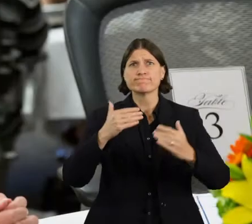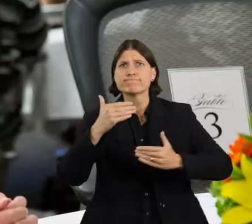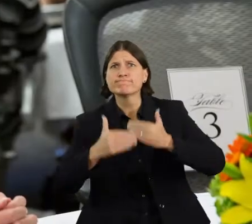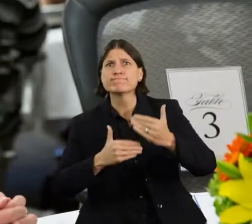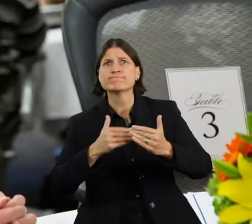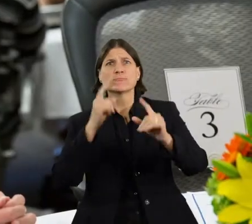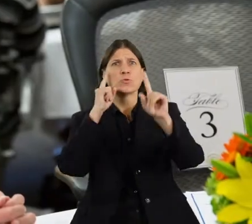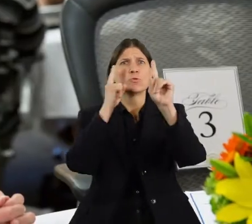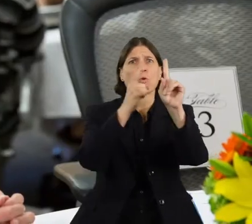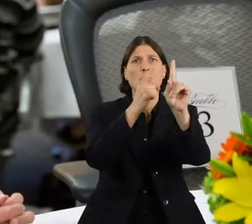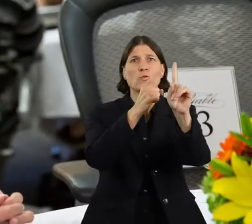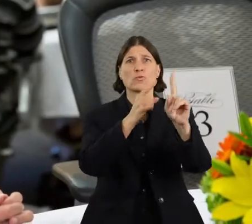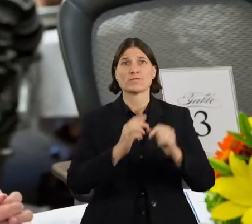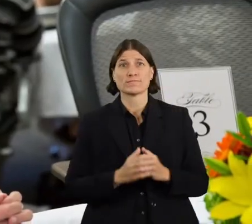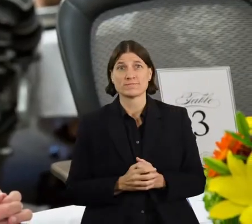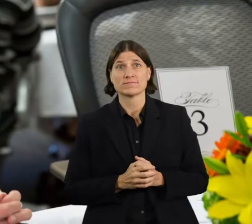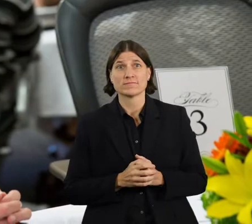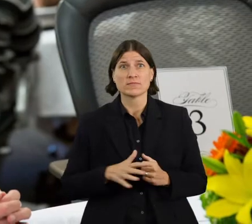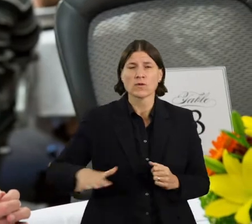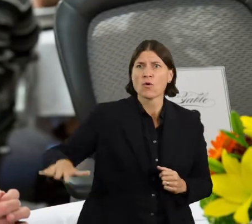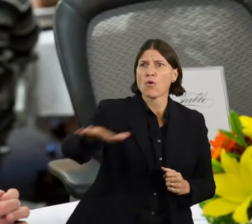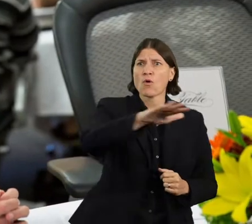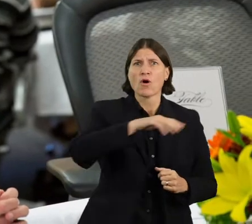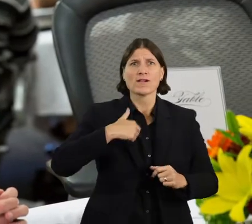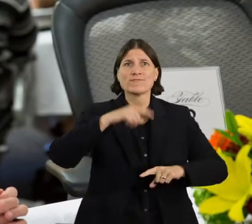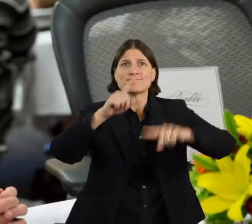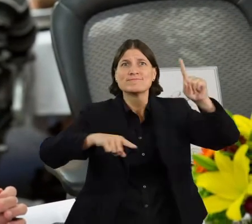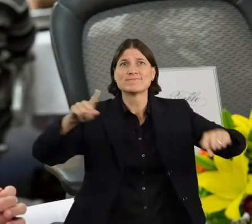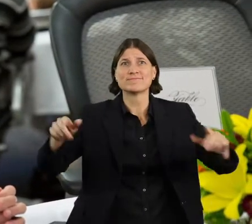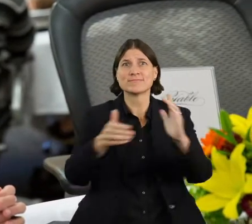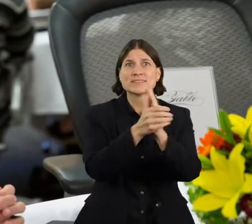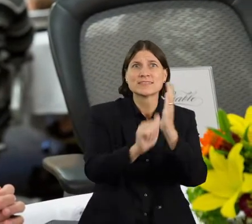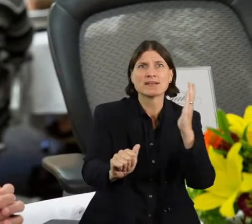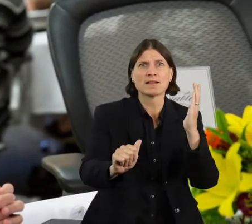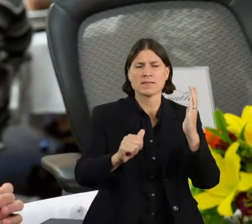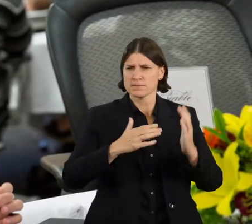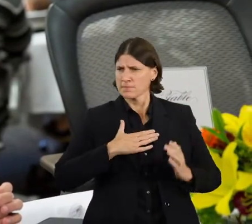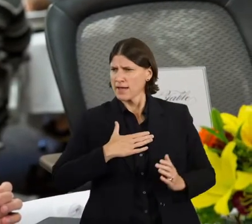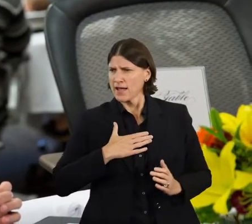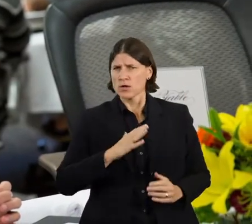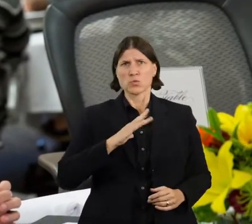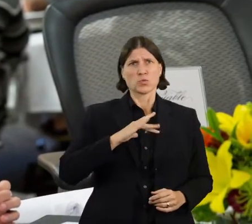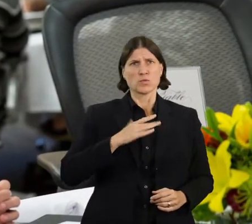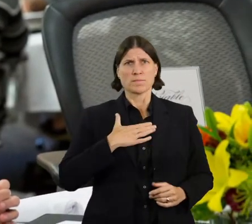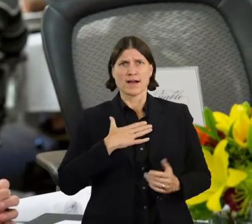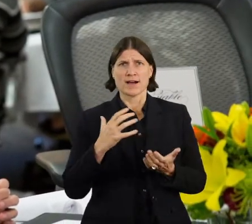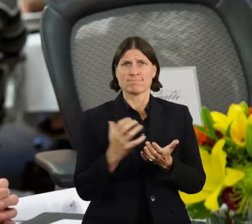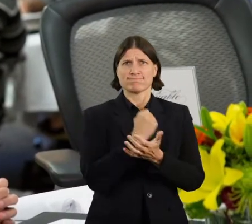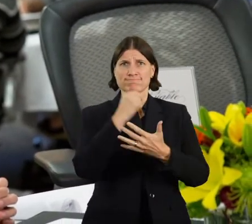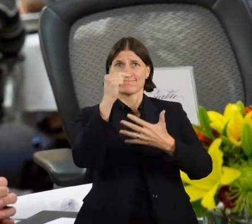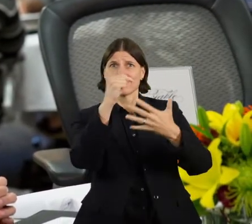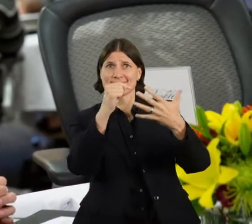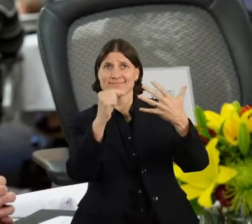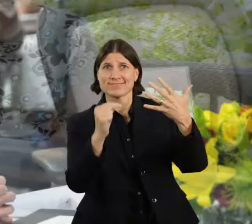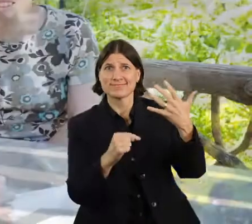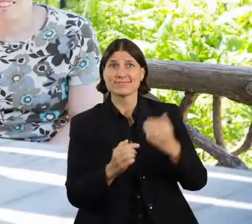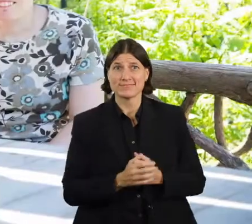We all want to develop our best qualities. We all want the good experiences of loving, working, and playing.